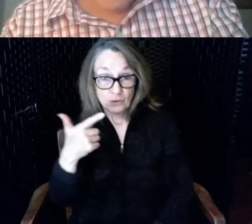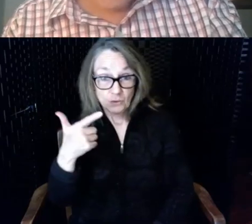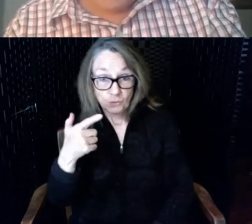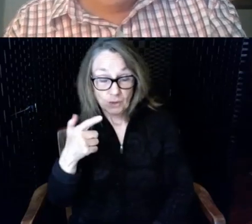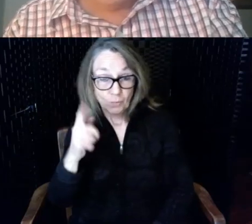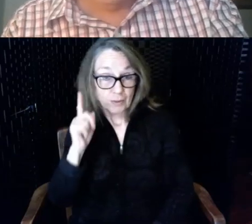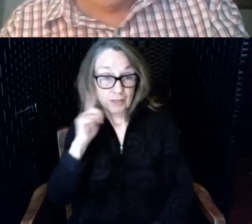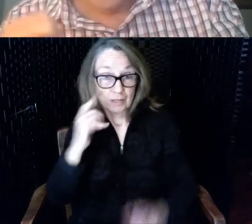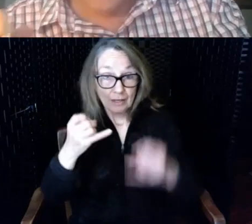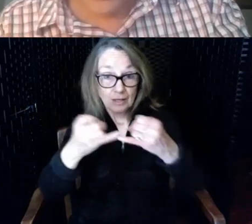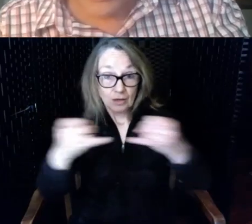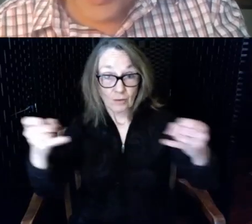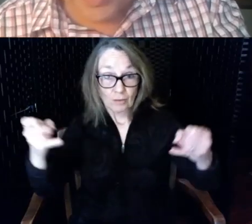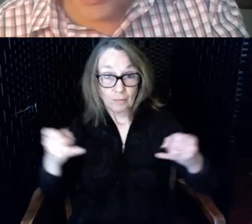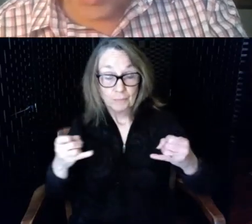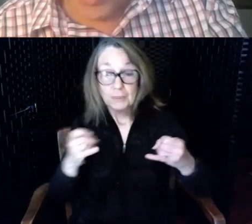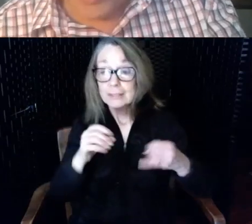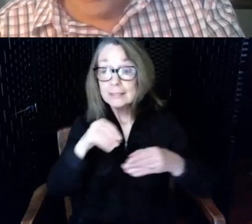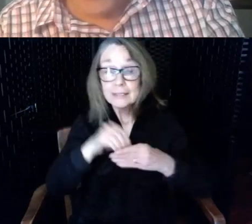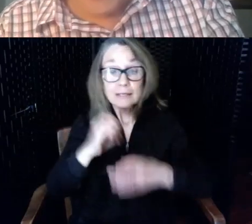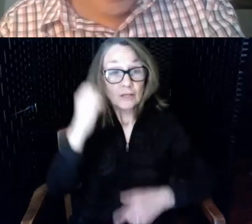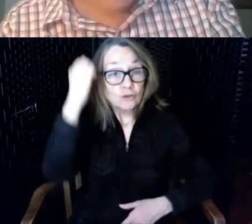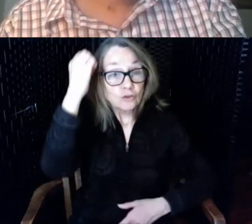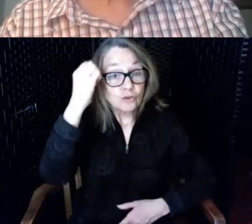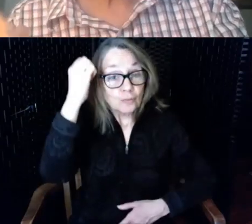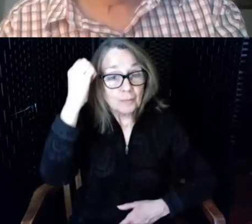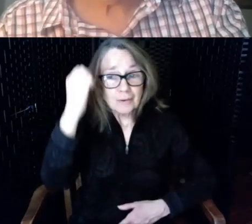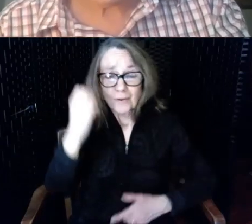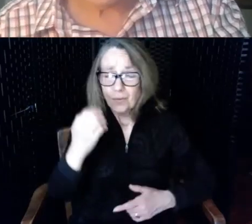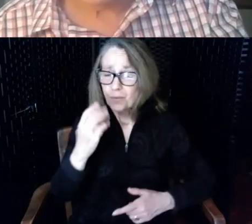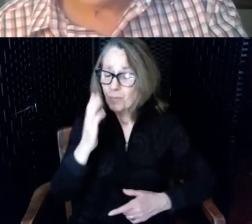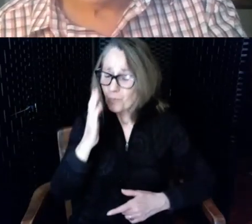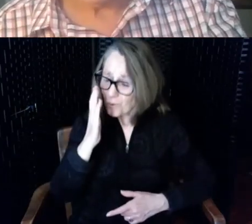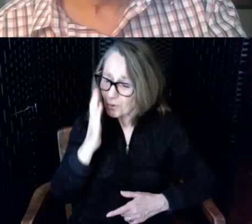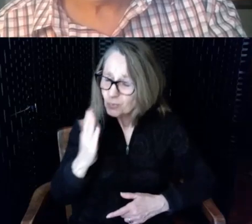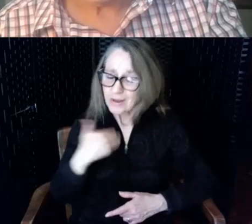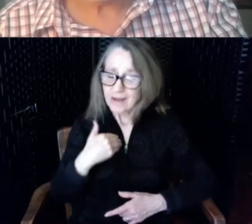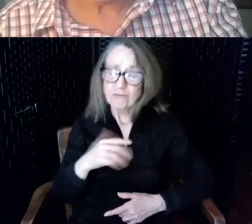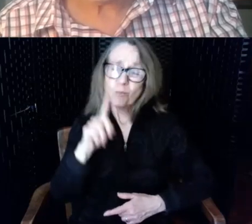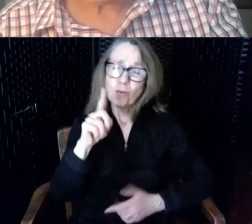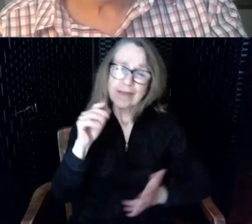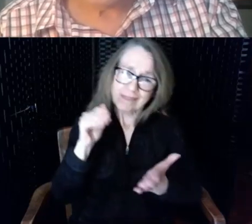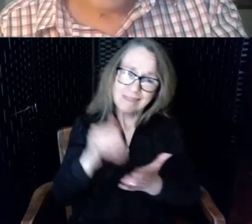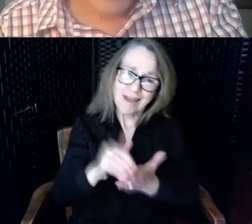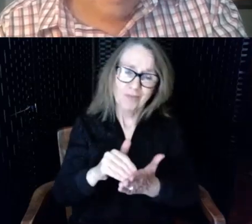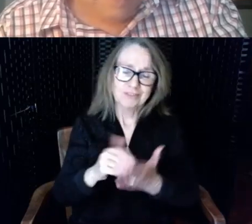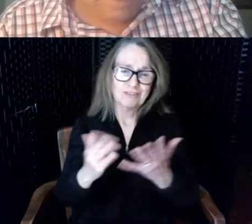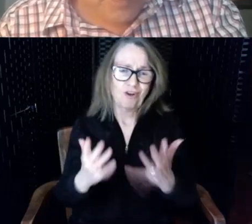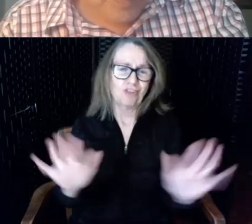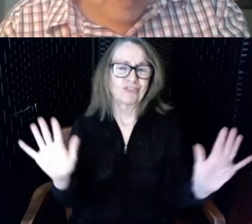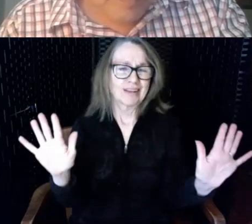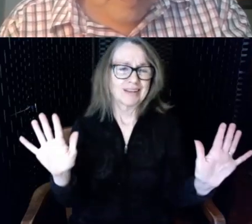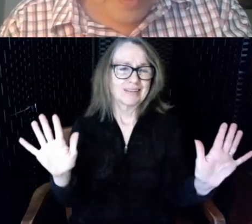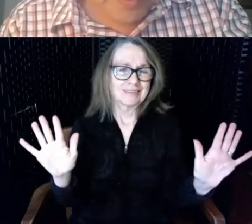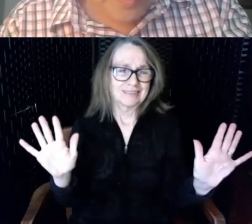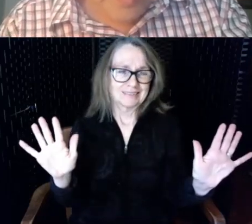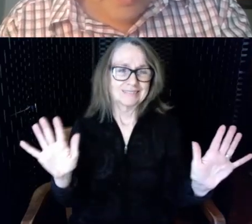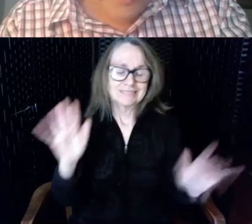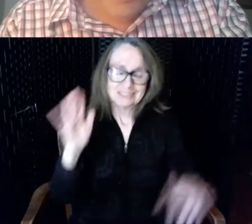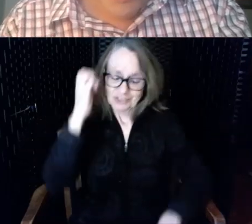happened to be in European state we'd have a thousand of them in place based